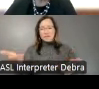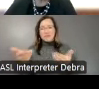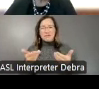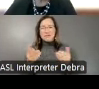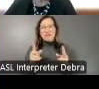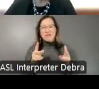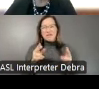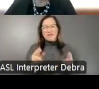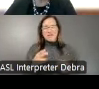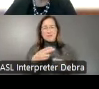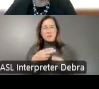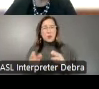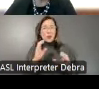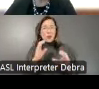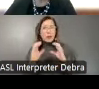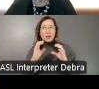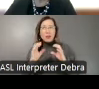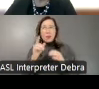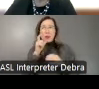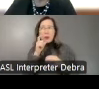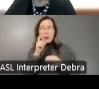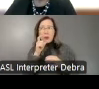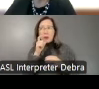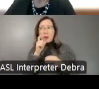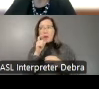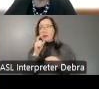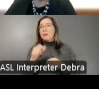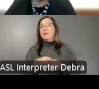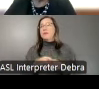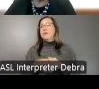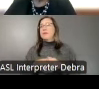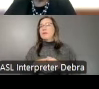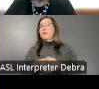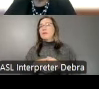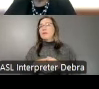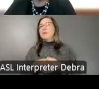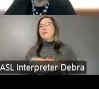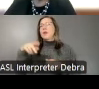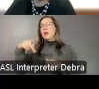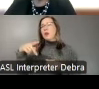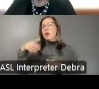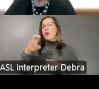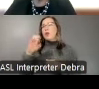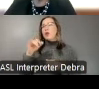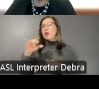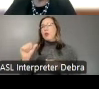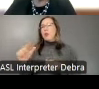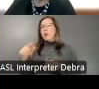brief conversation produced by Instituto Cultural Puerto Riqueno, highlighting Miguel Zenon's work